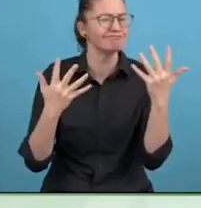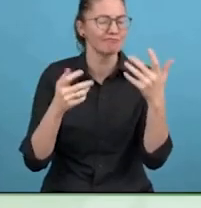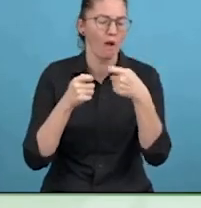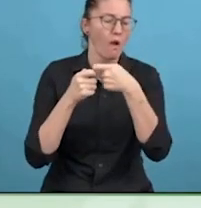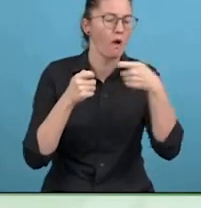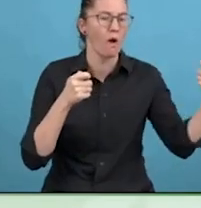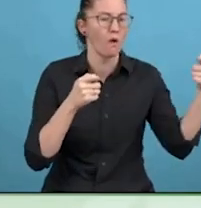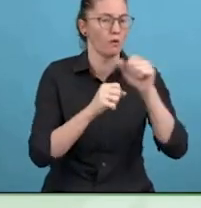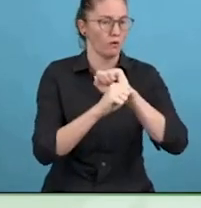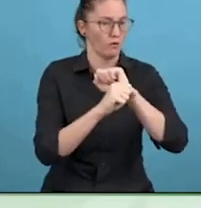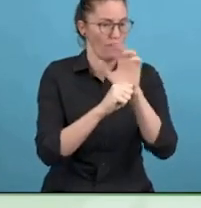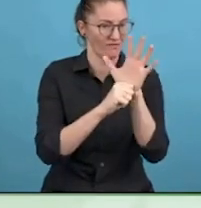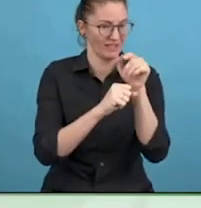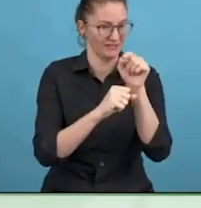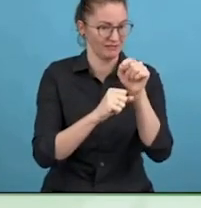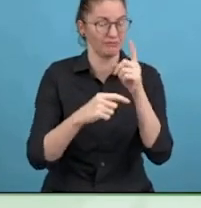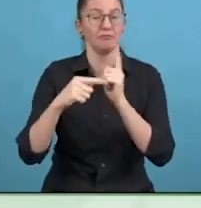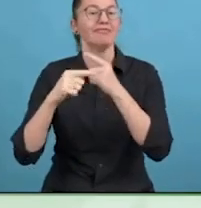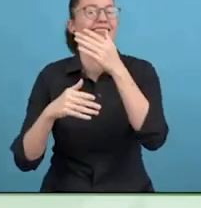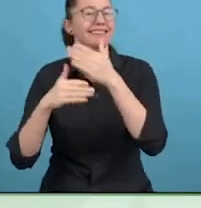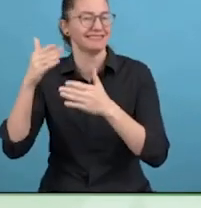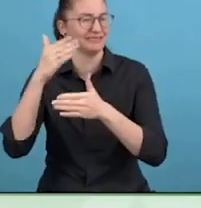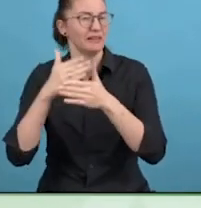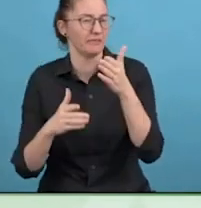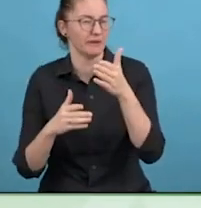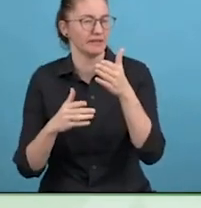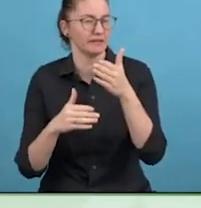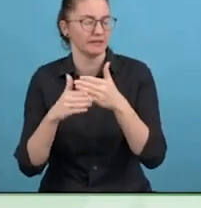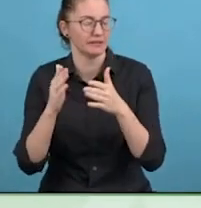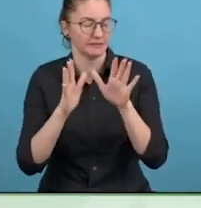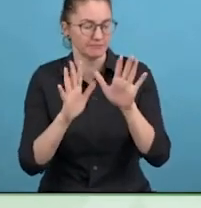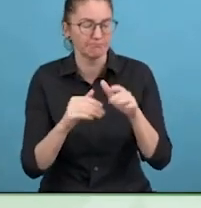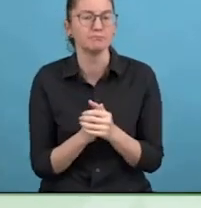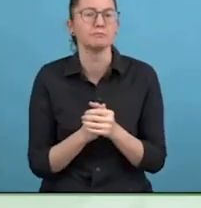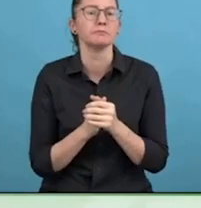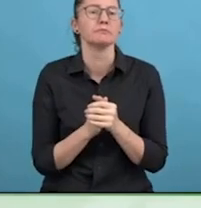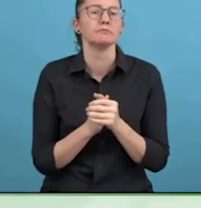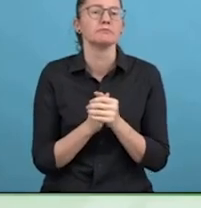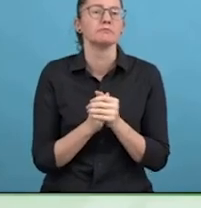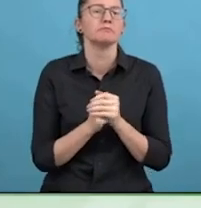I'm the Dean of students but one of the things I'm most proud of is